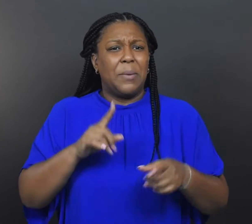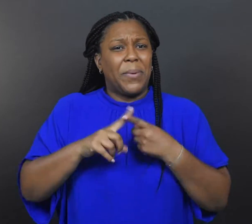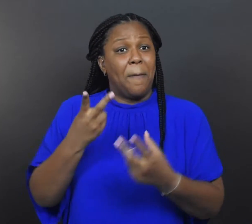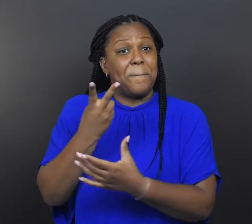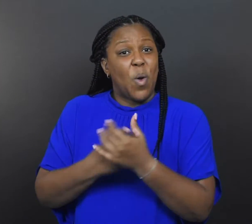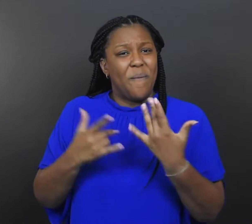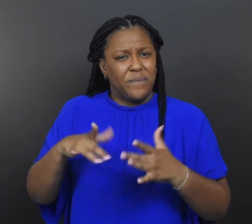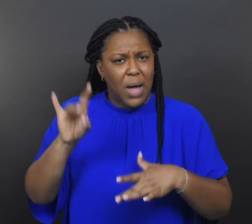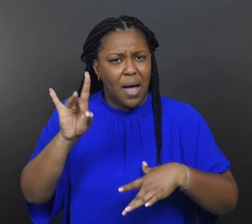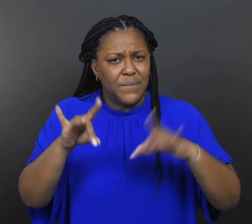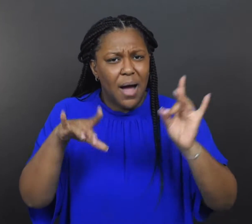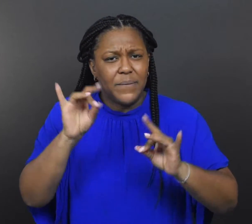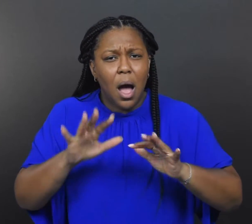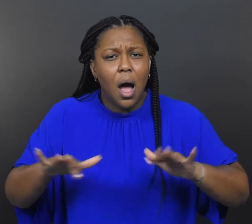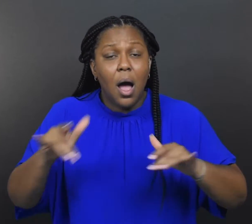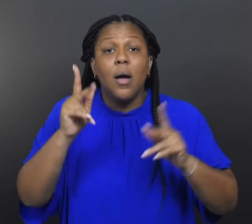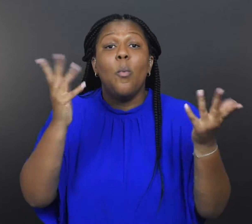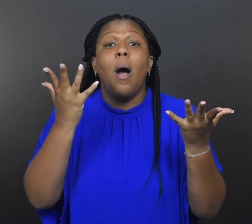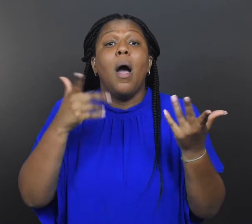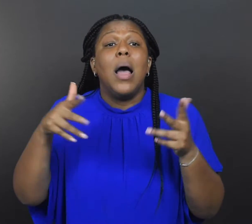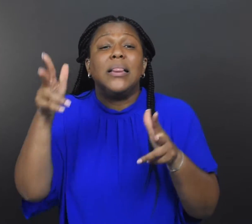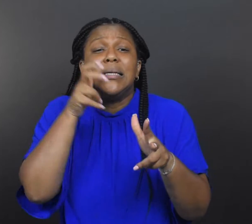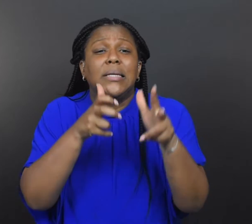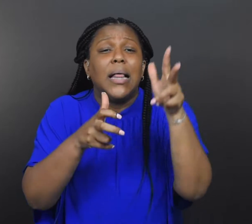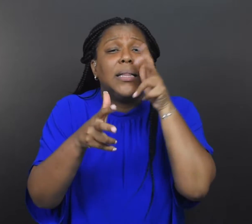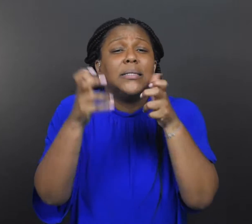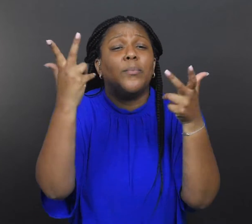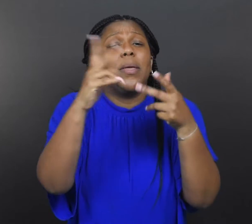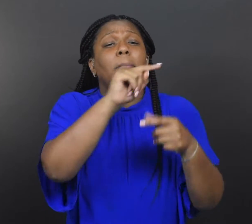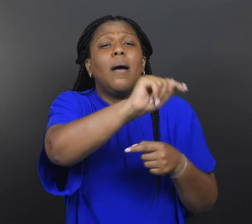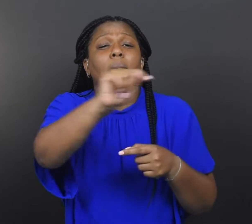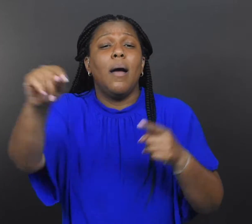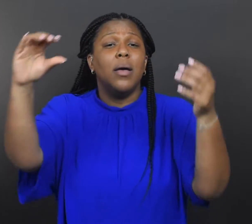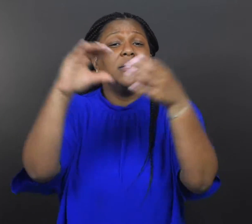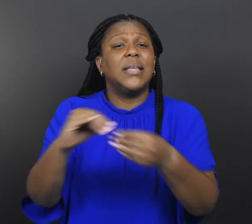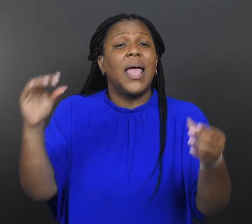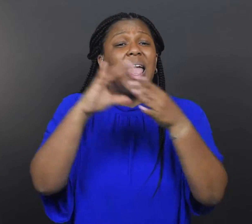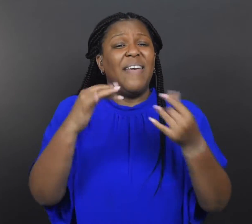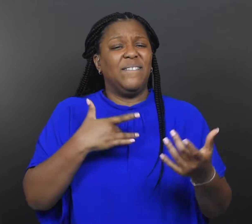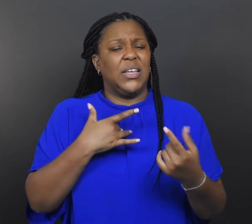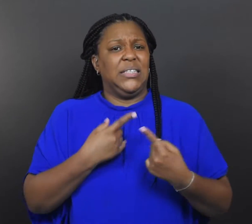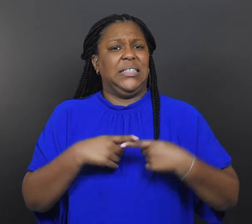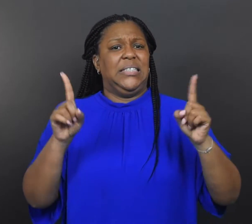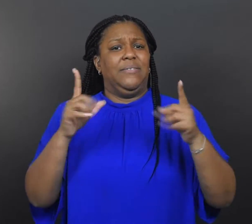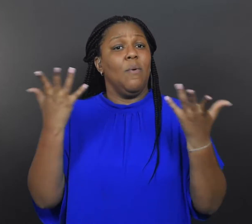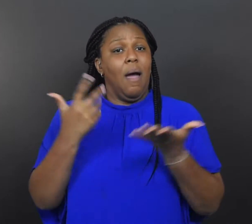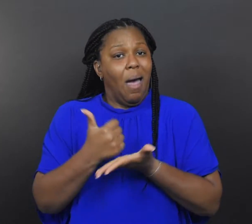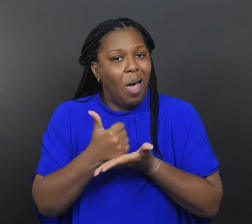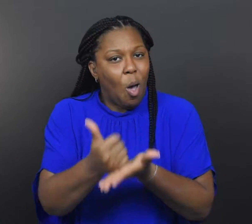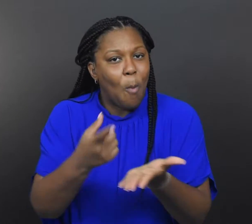But they’ve found everywhere that listening to what other people say makes the difference